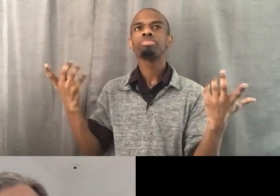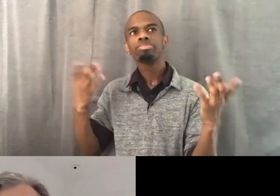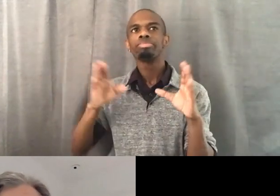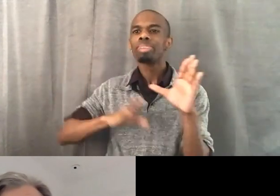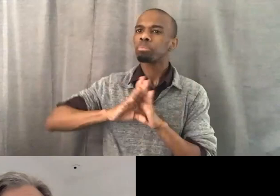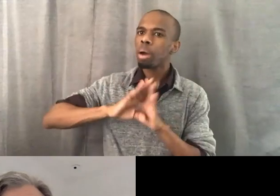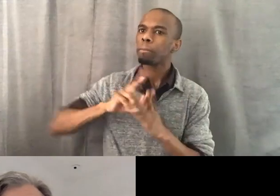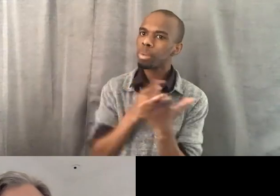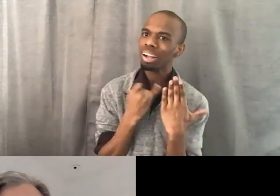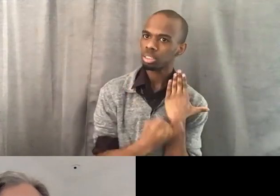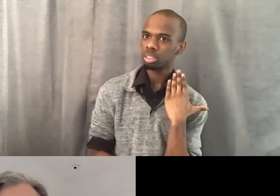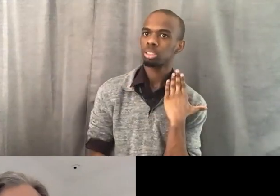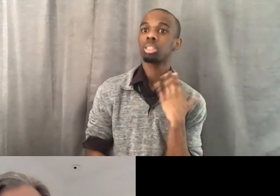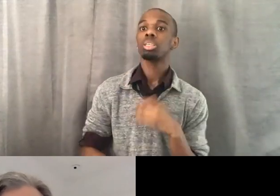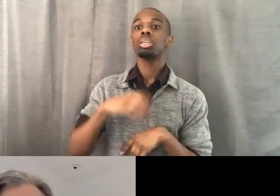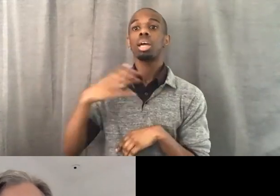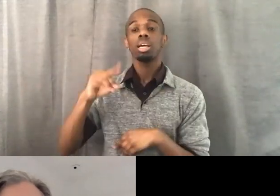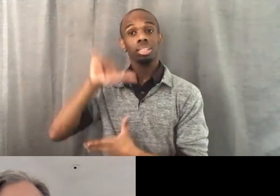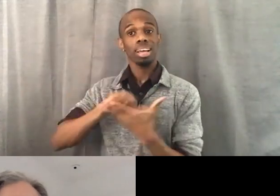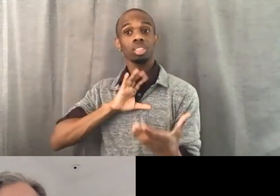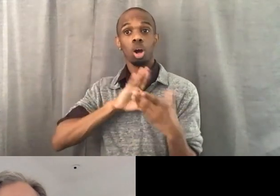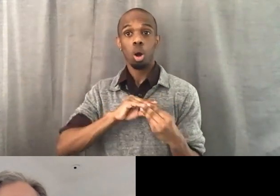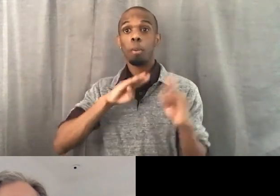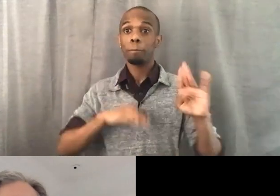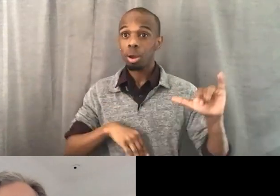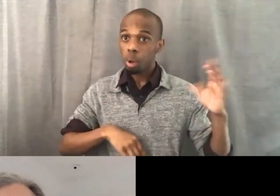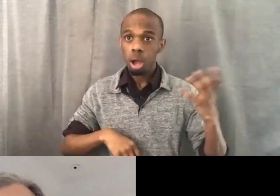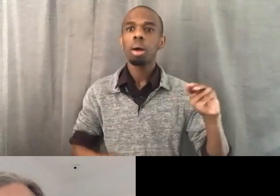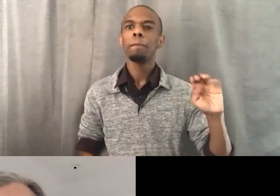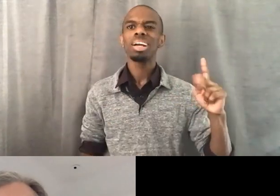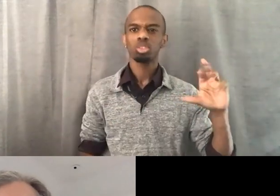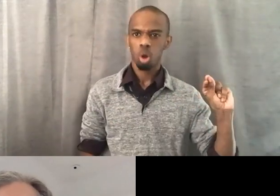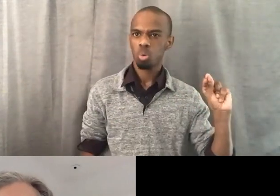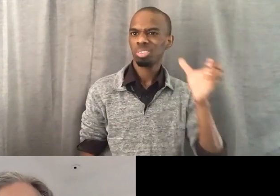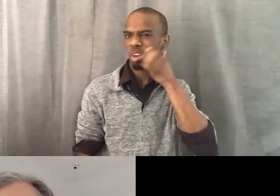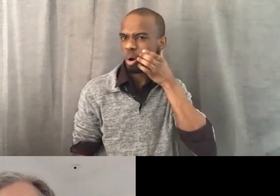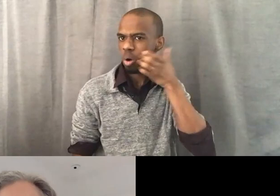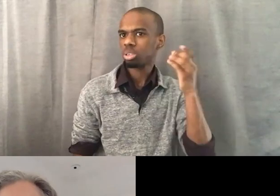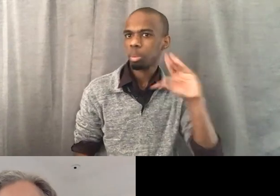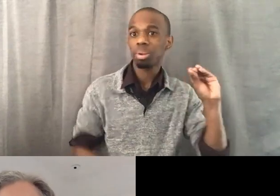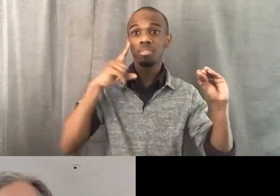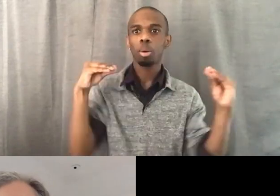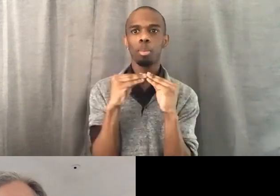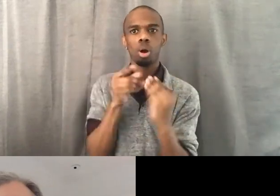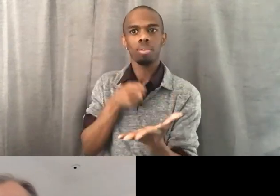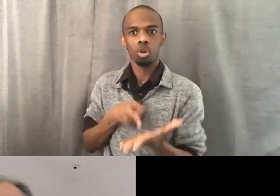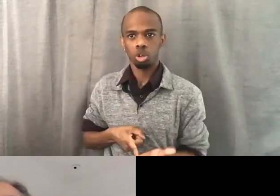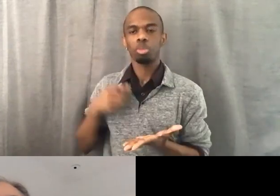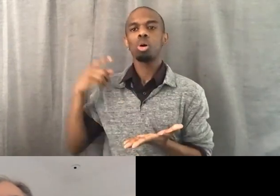that's owned by Metro to have more affordable housing. It's called District NoHo up here in North Hollywood.